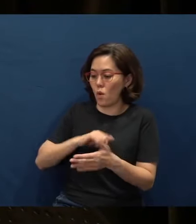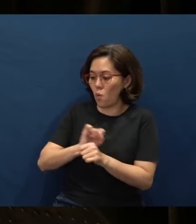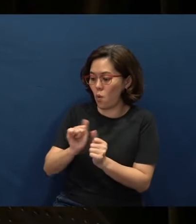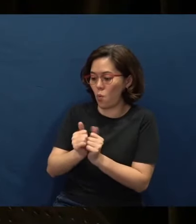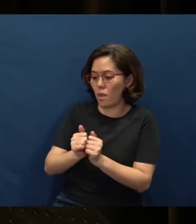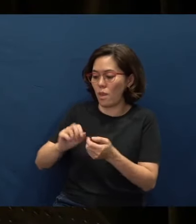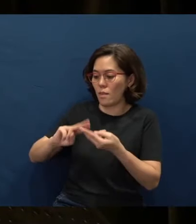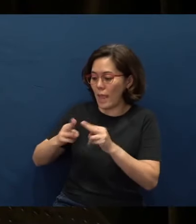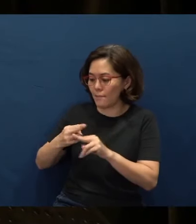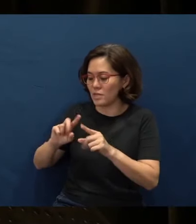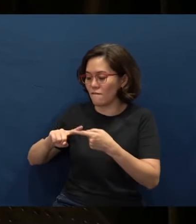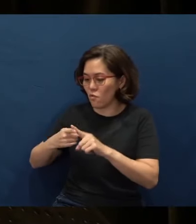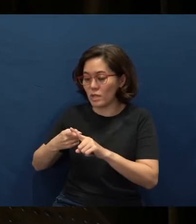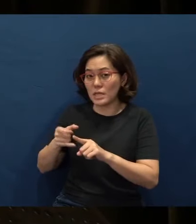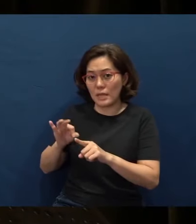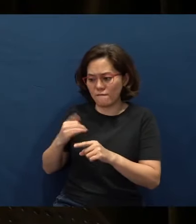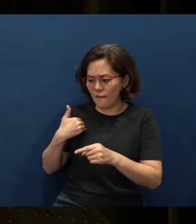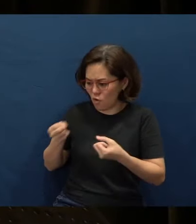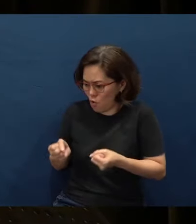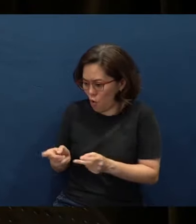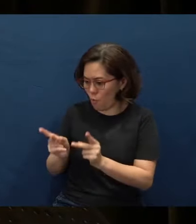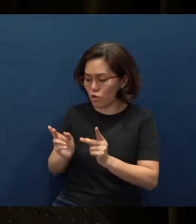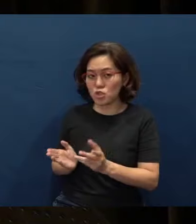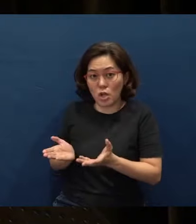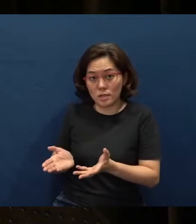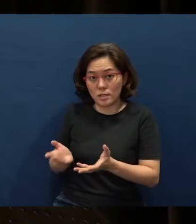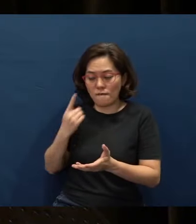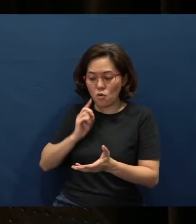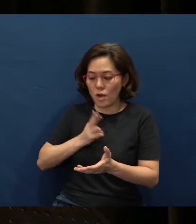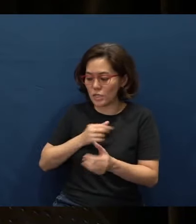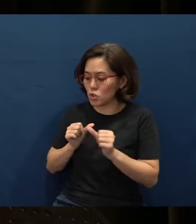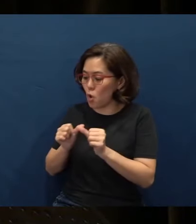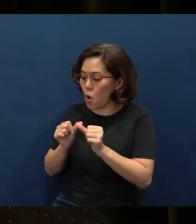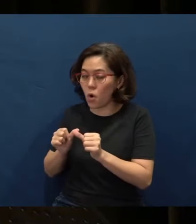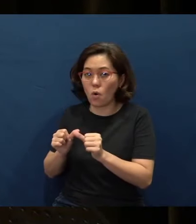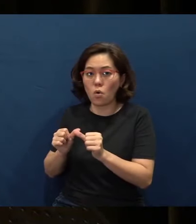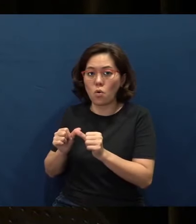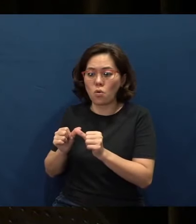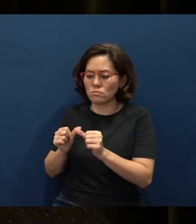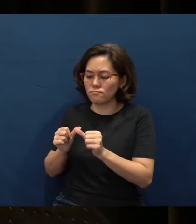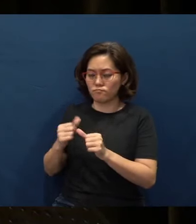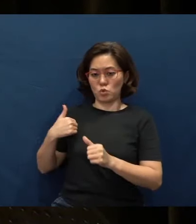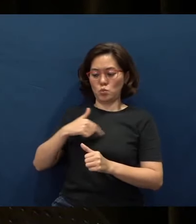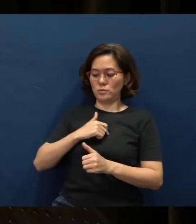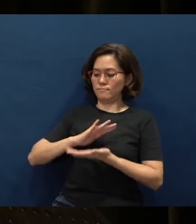Father, if they are opportunities for us to just continue to be testimony and witness